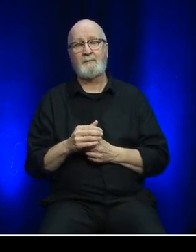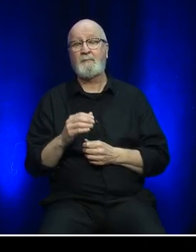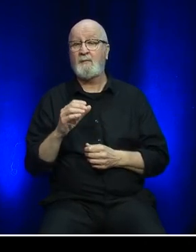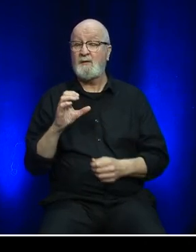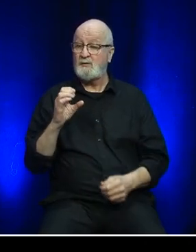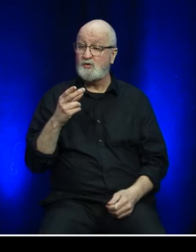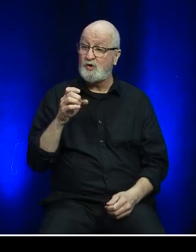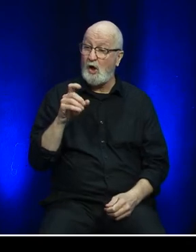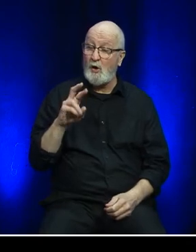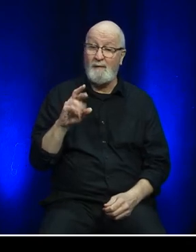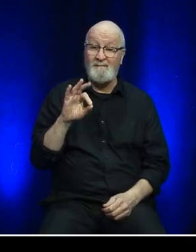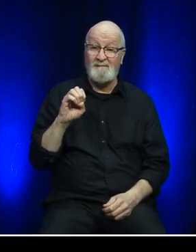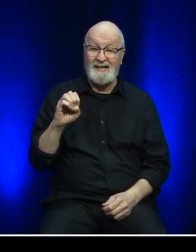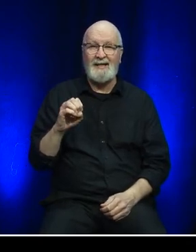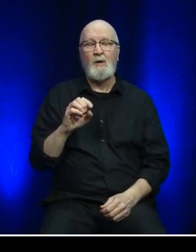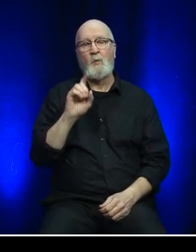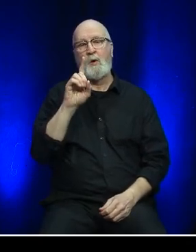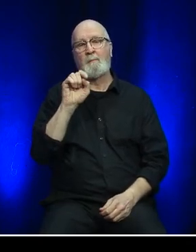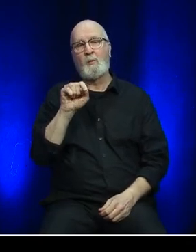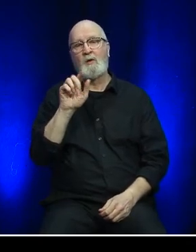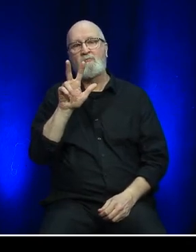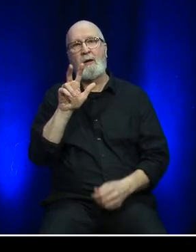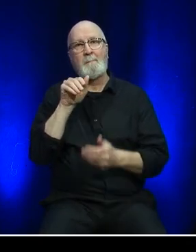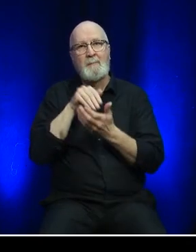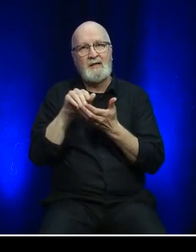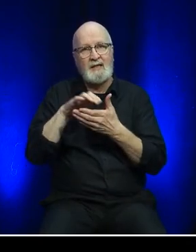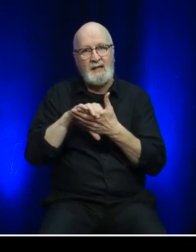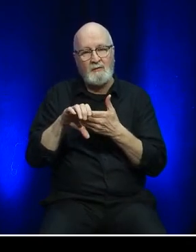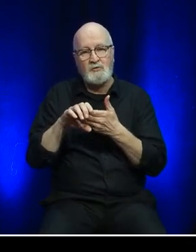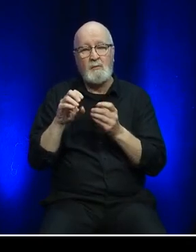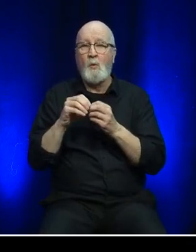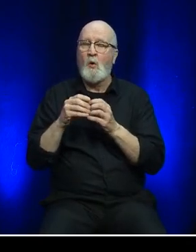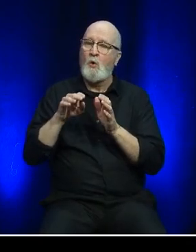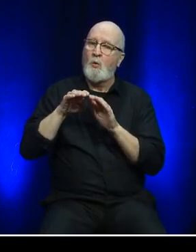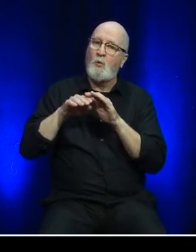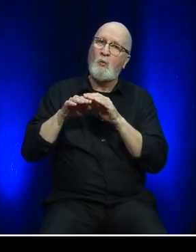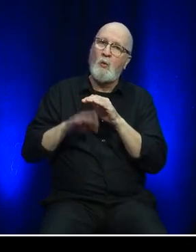Charter fees were $1.3 million lower than the previous year